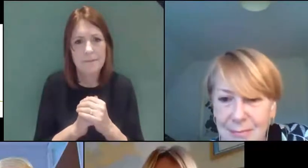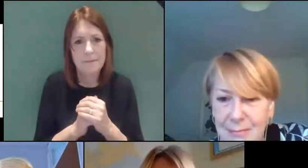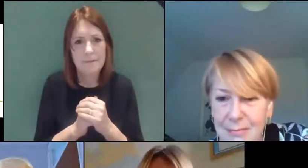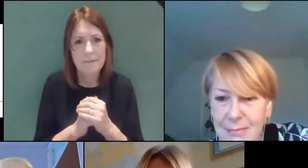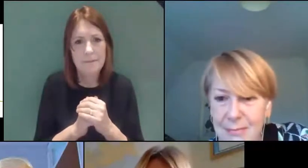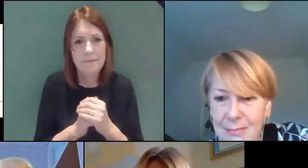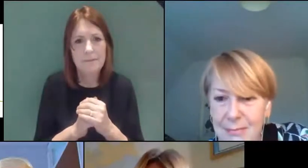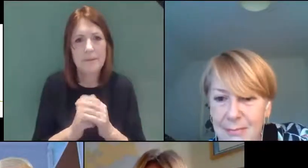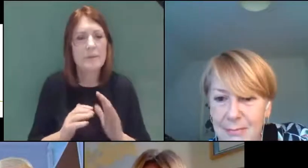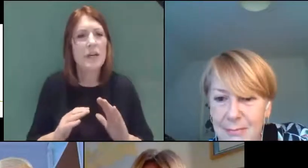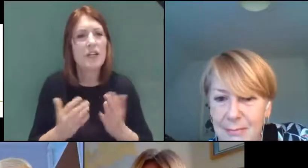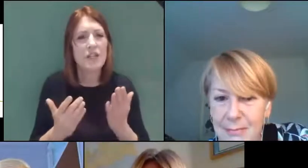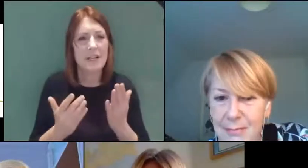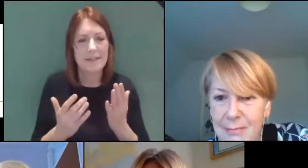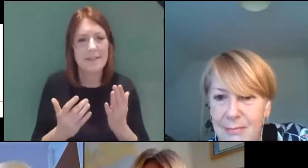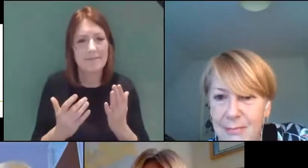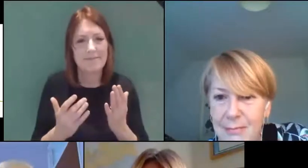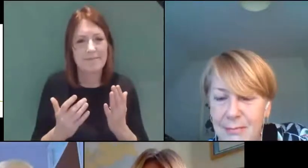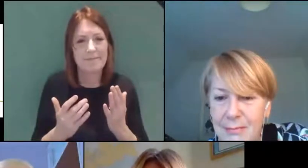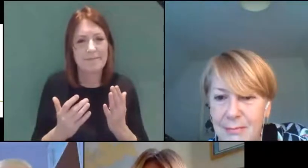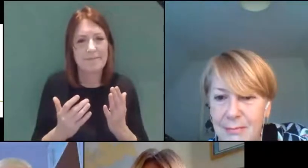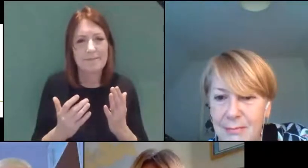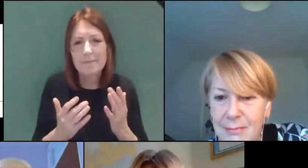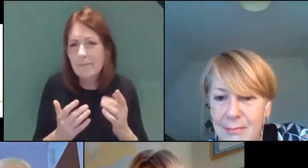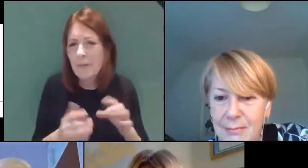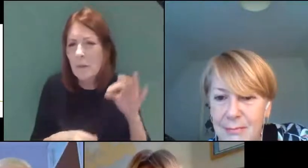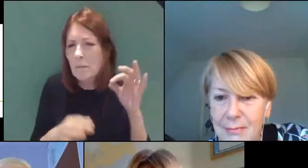I'm just coming back in so just picking up that question.